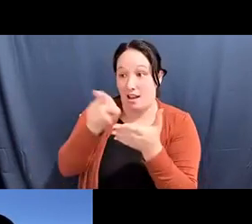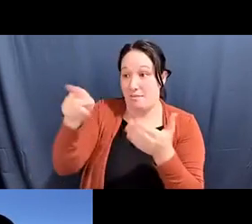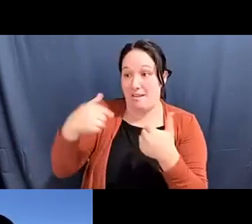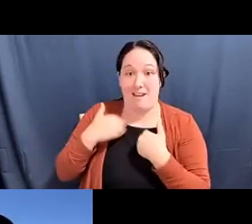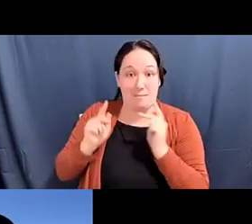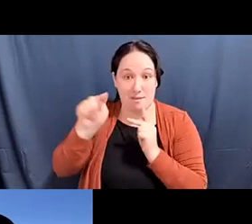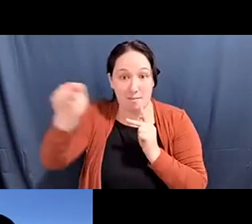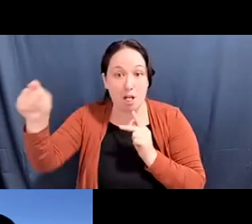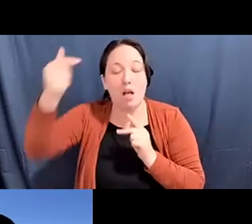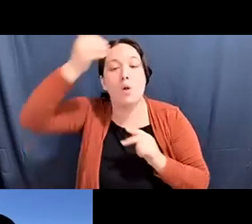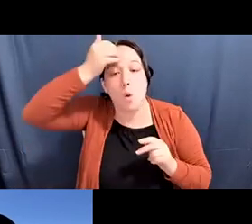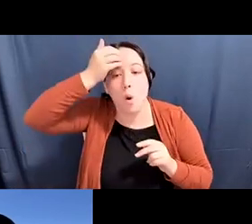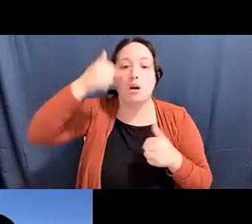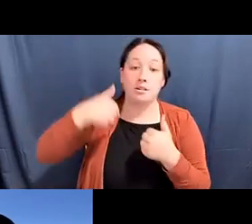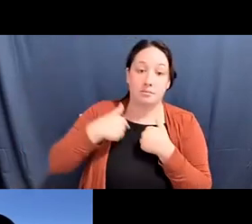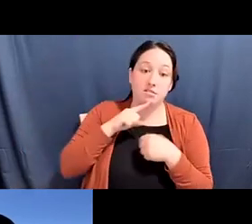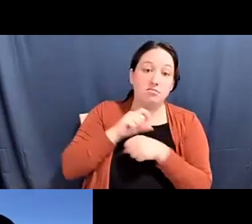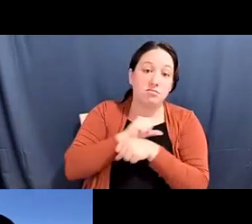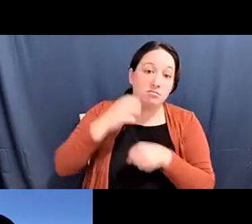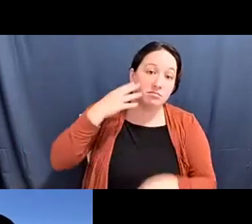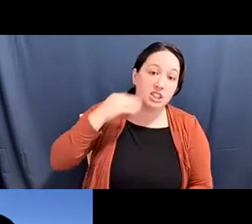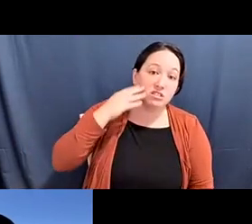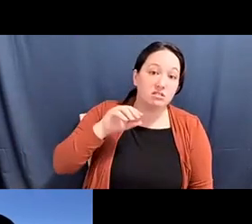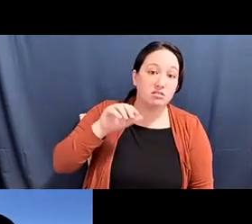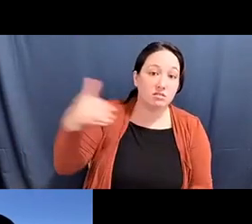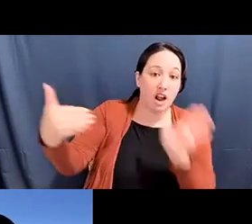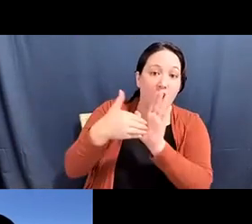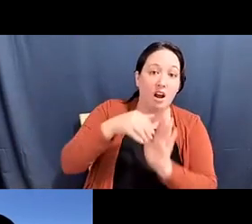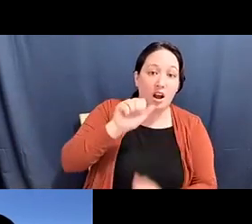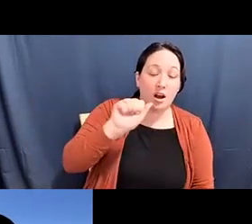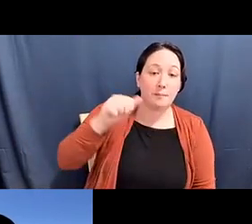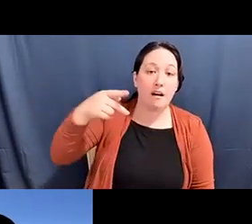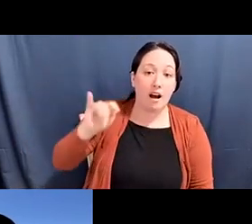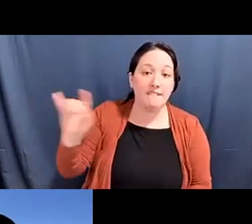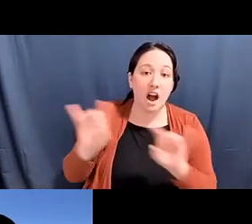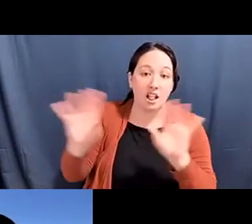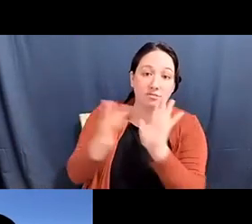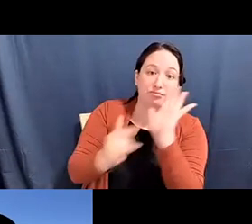pam tau lee: a victim of an anti Asian violence thing and they'll they'll ask me how I felt about that.